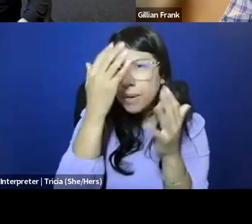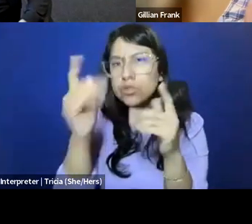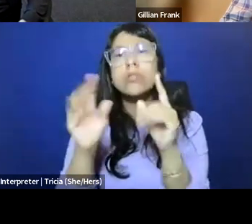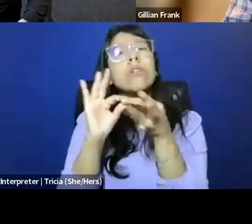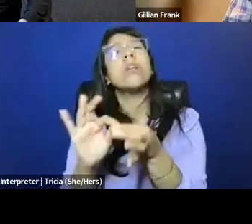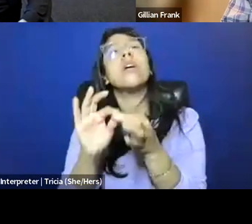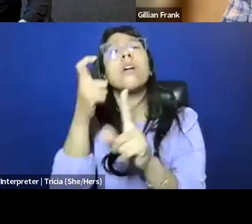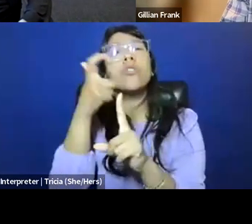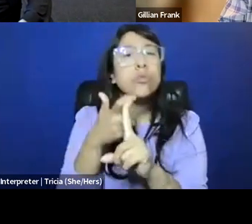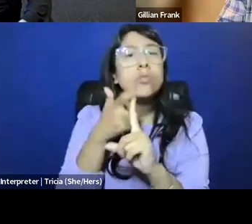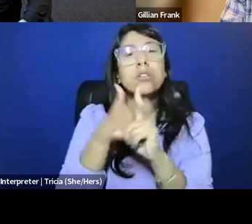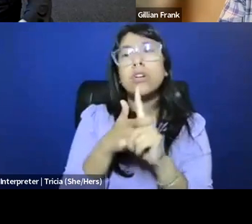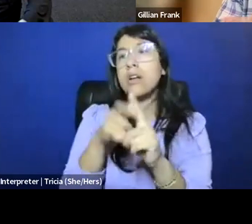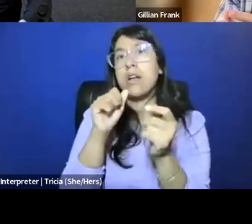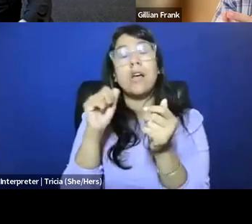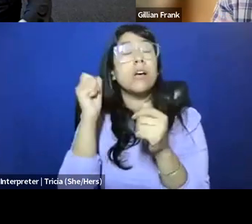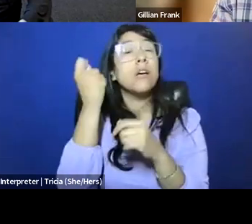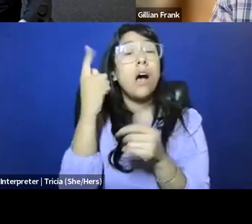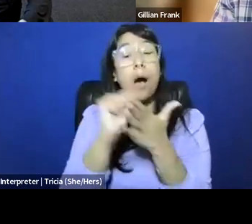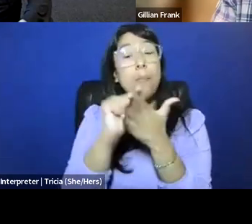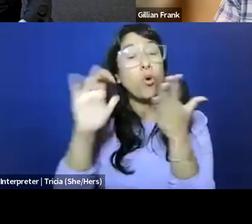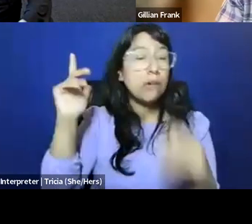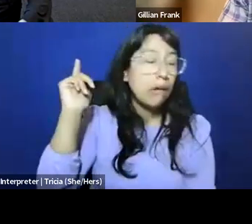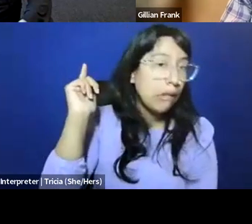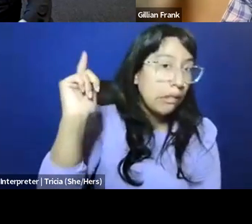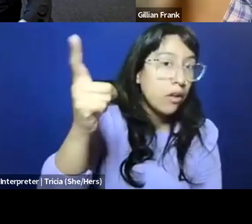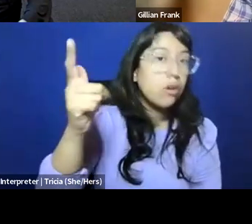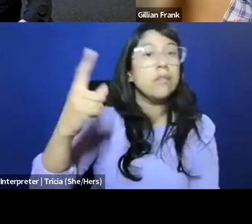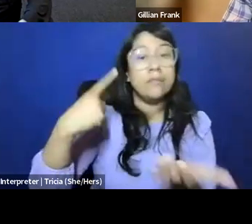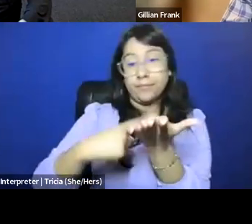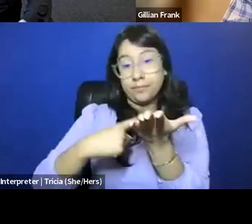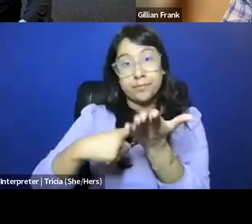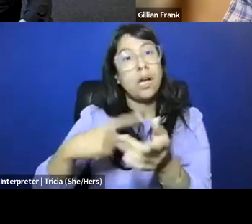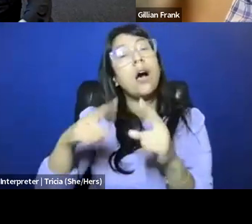about contraception, abortion came significantly later. The debate about pornography